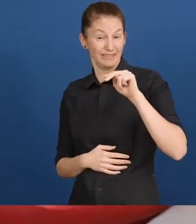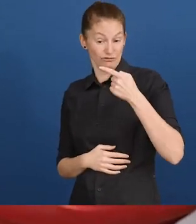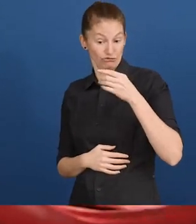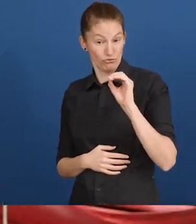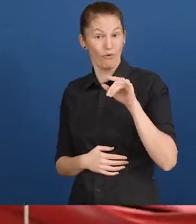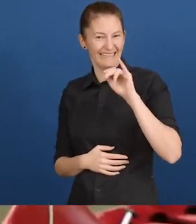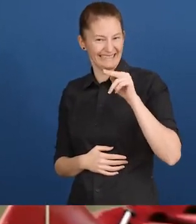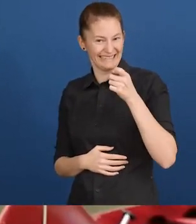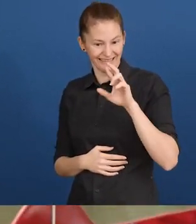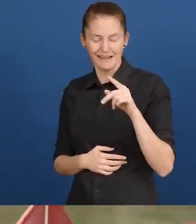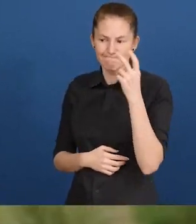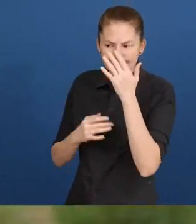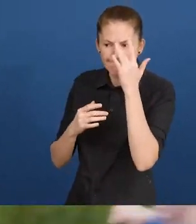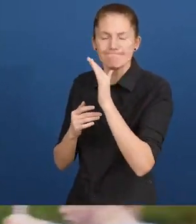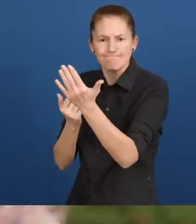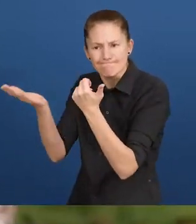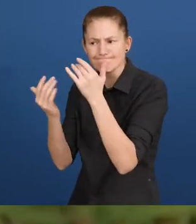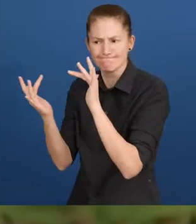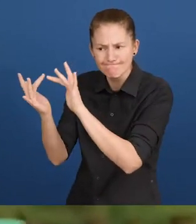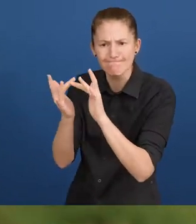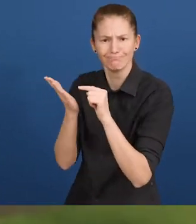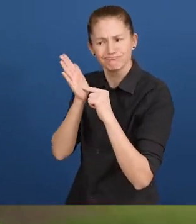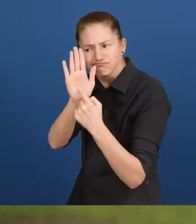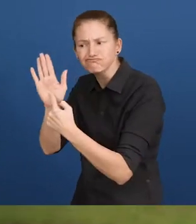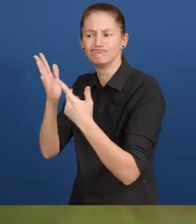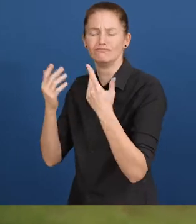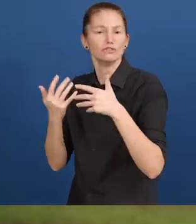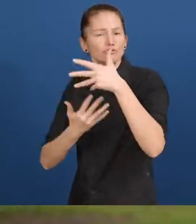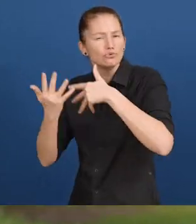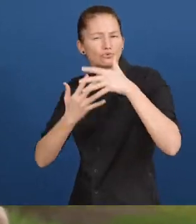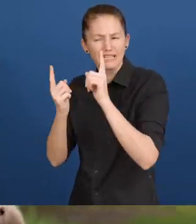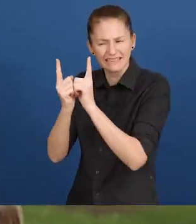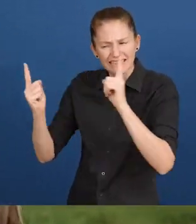with disabilities during the pandemic. These include guidelines for social distancing